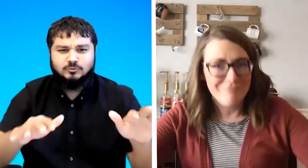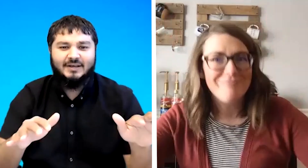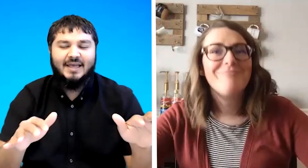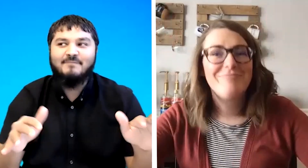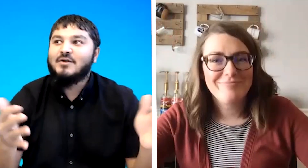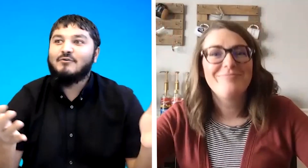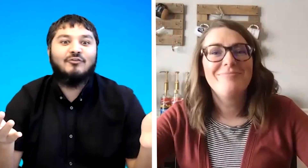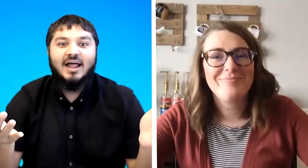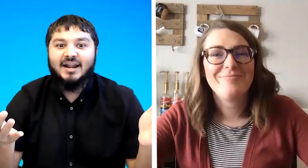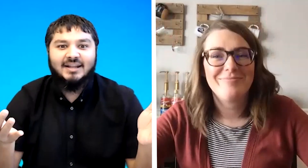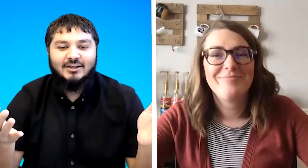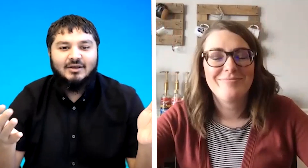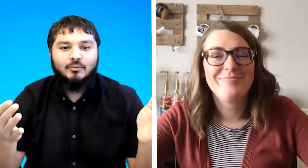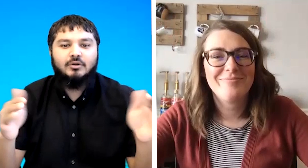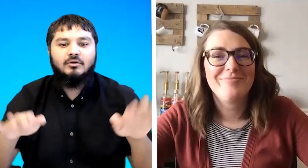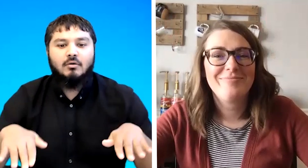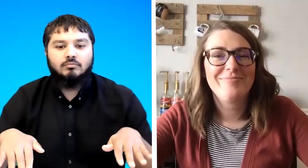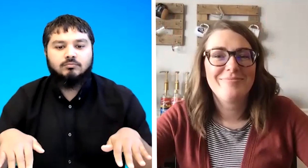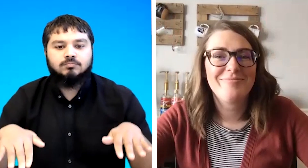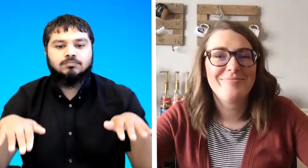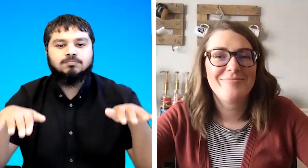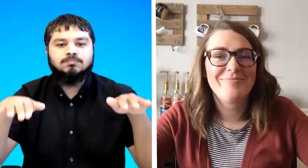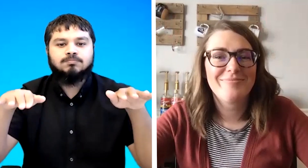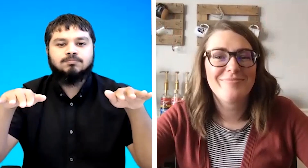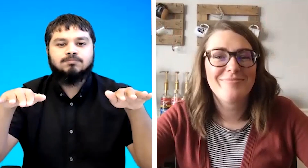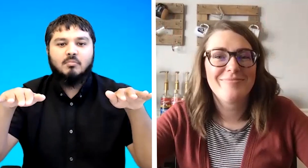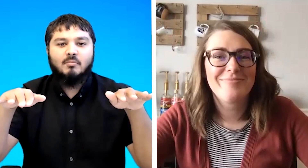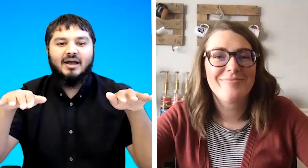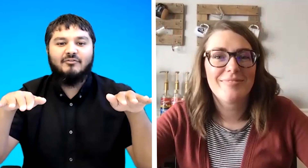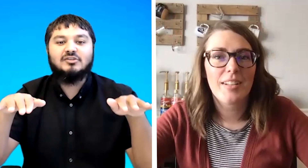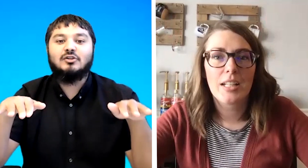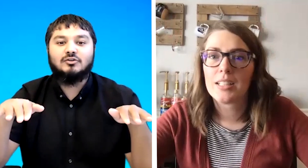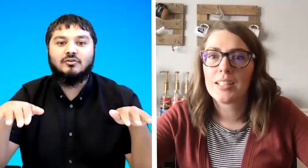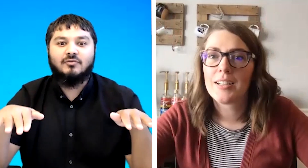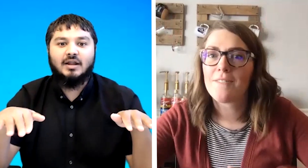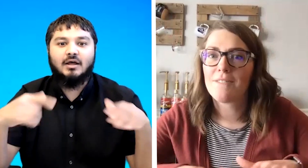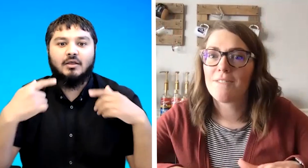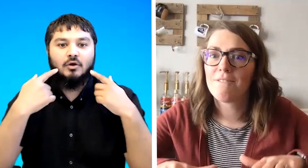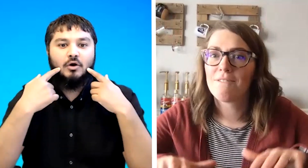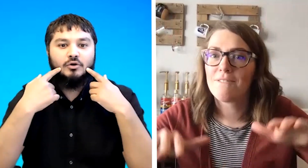okay flat we do but if it's lots of flood you're going to